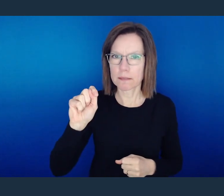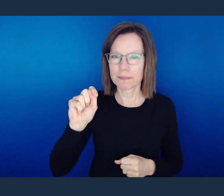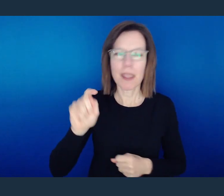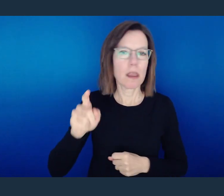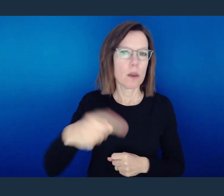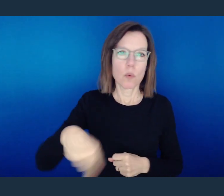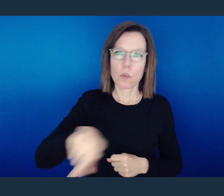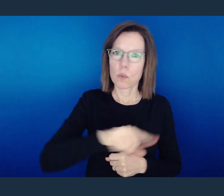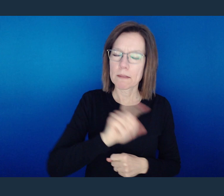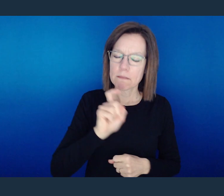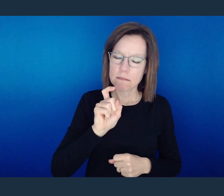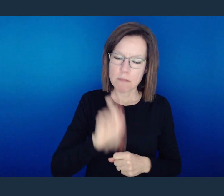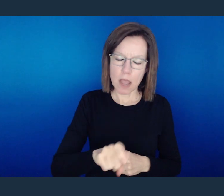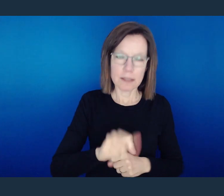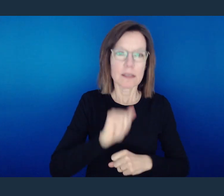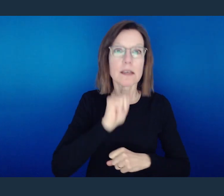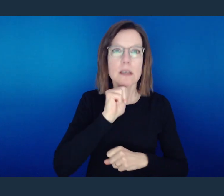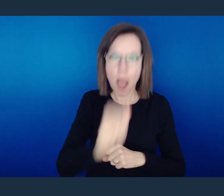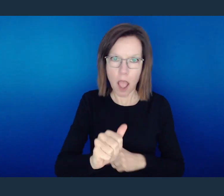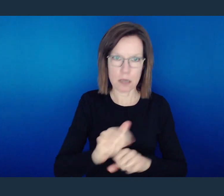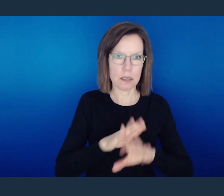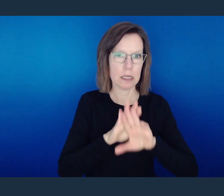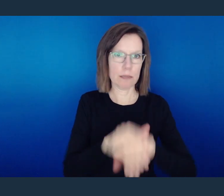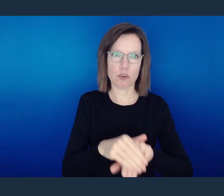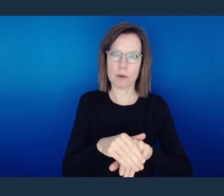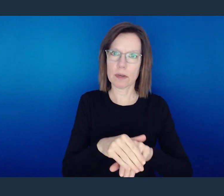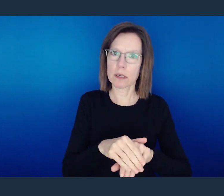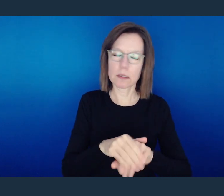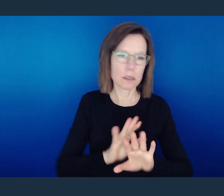We must avoid hypocrisy.